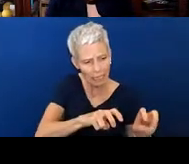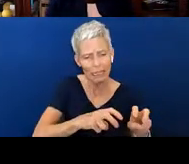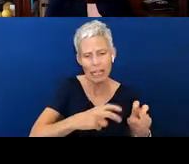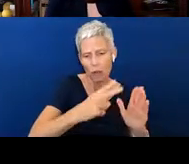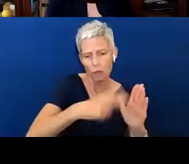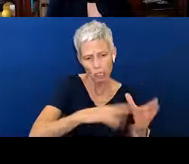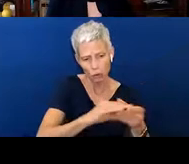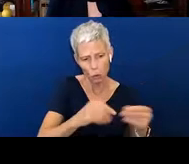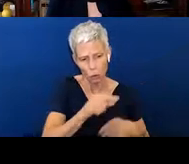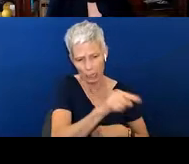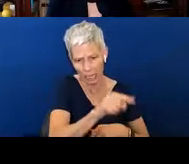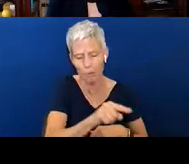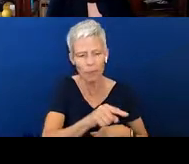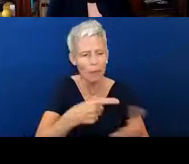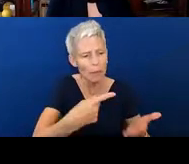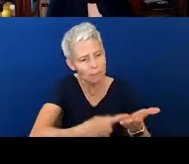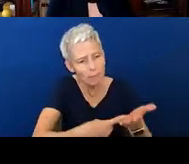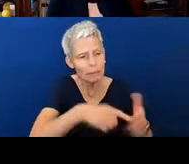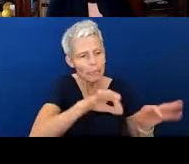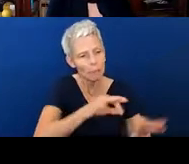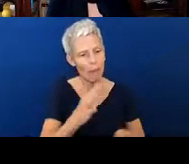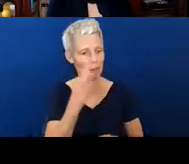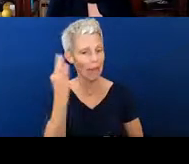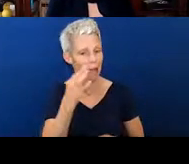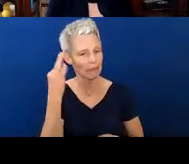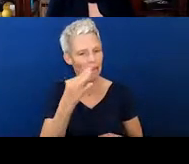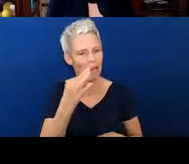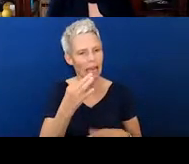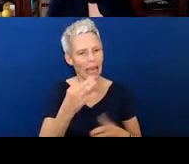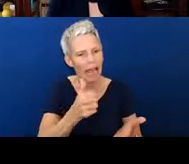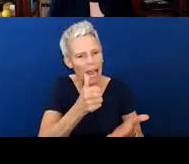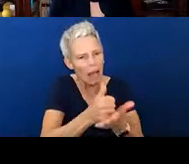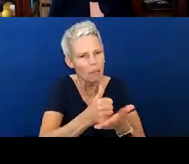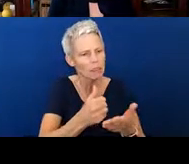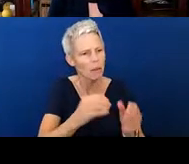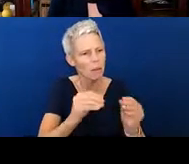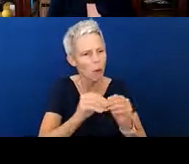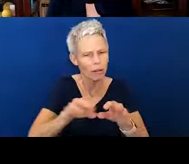But it can help us articulate what's going on with our kiddo, whether it's to our partner